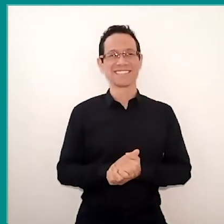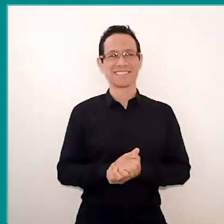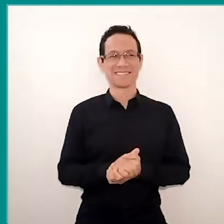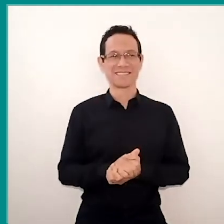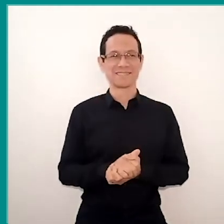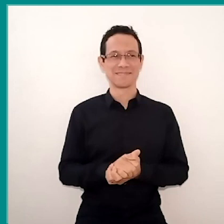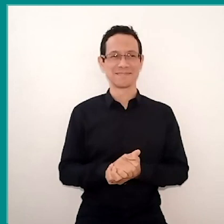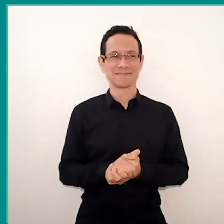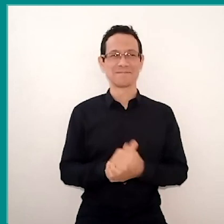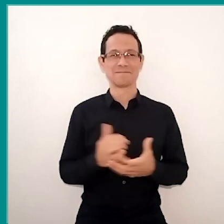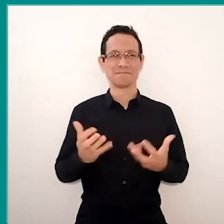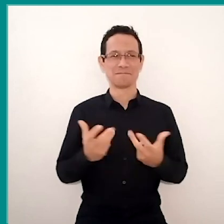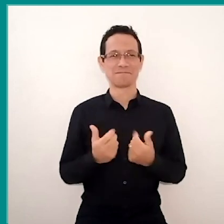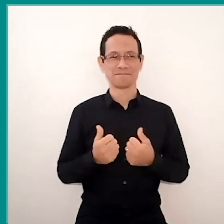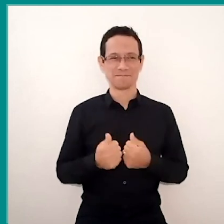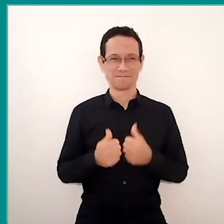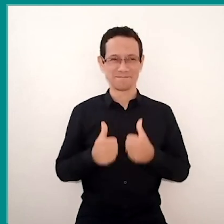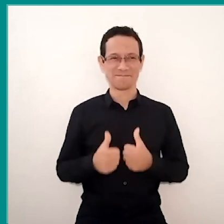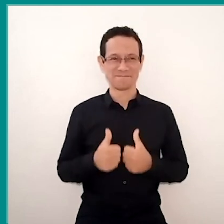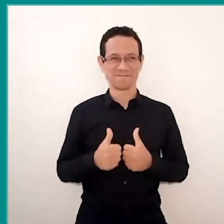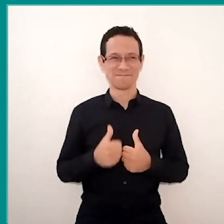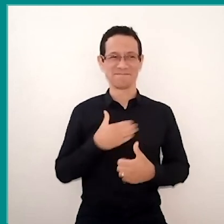Wonderful, Guta, listen